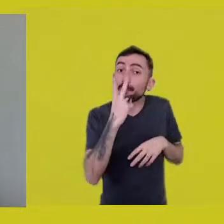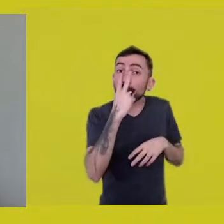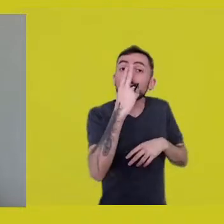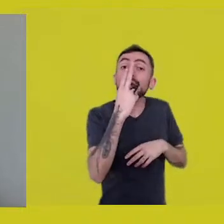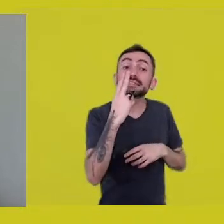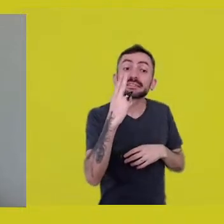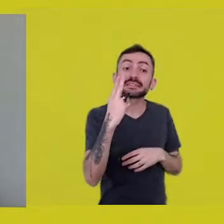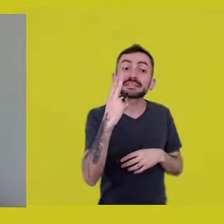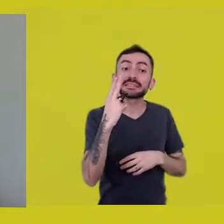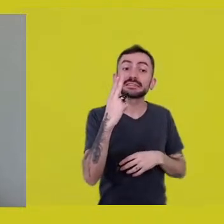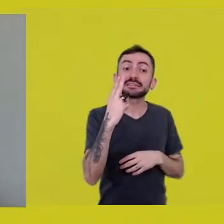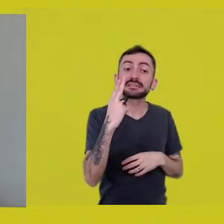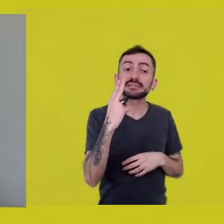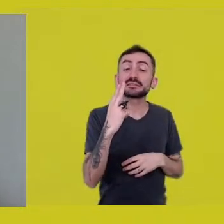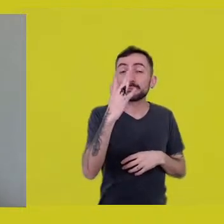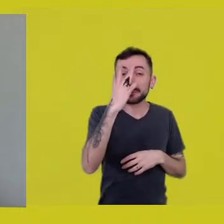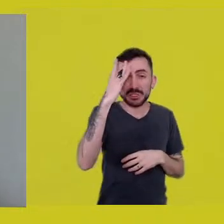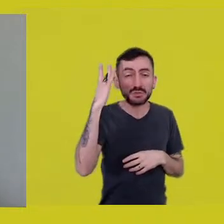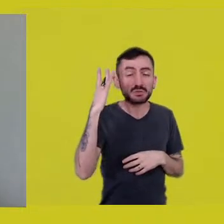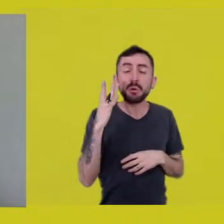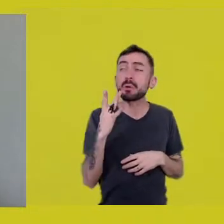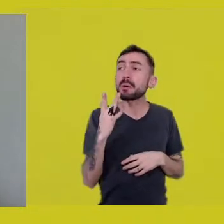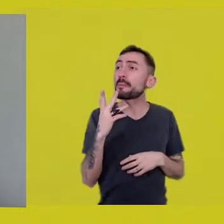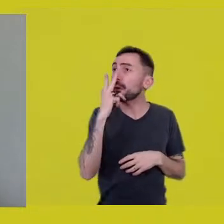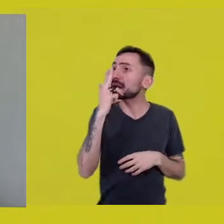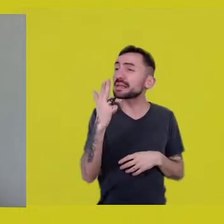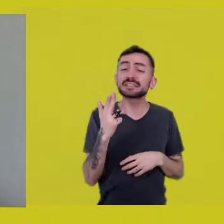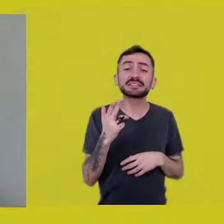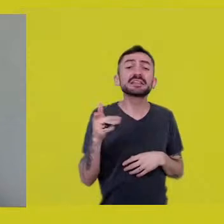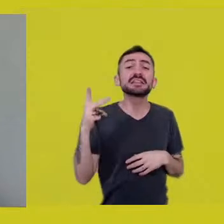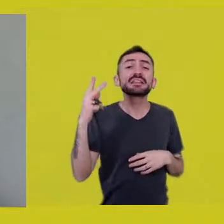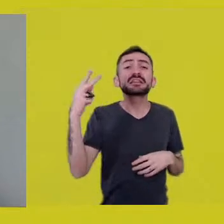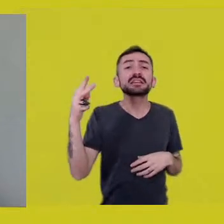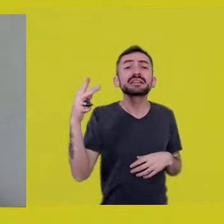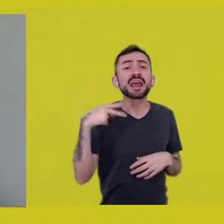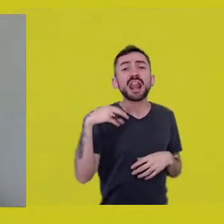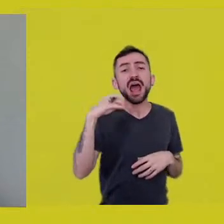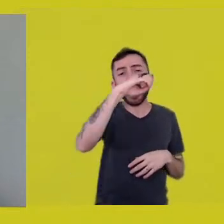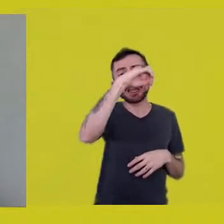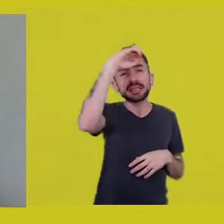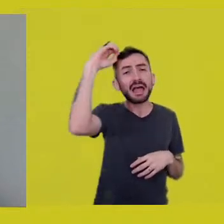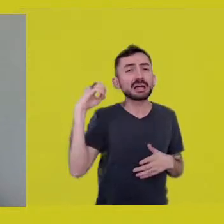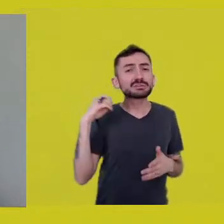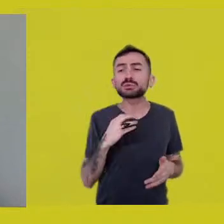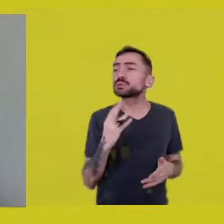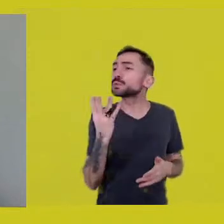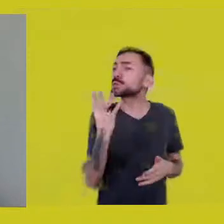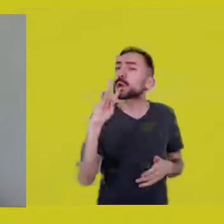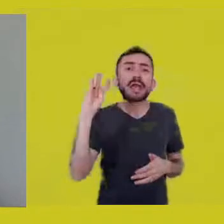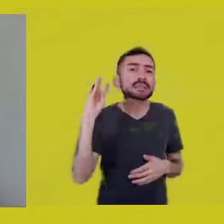...alienated. -Alienated. Someone alienated.